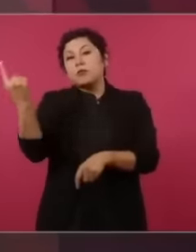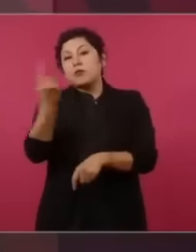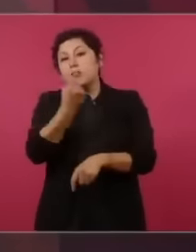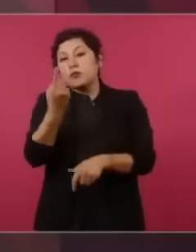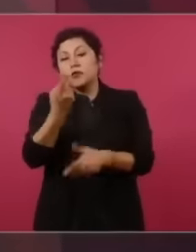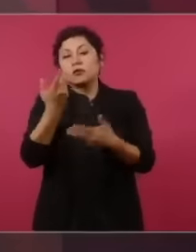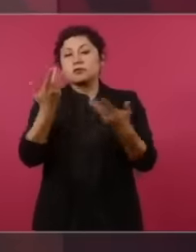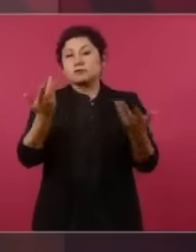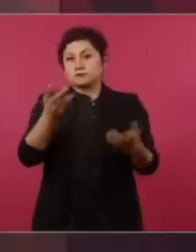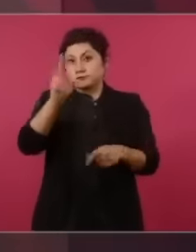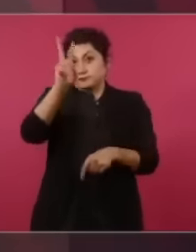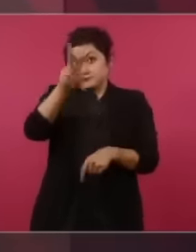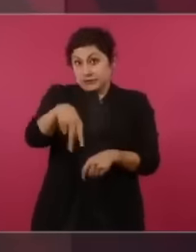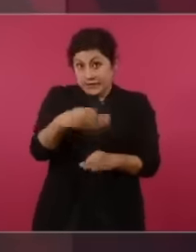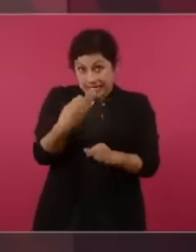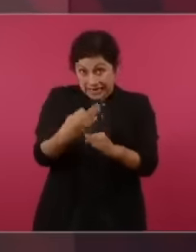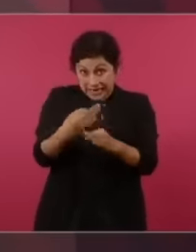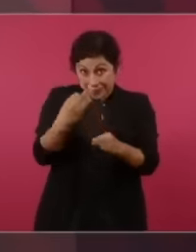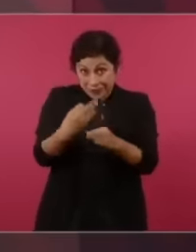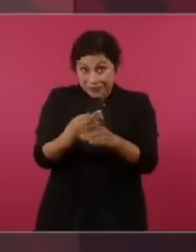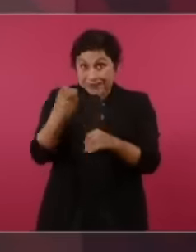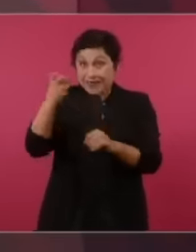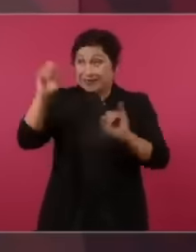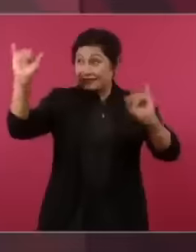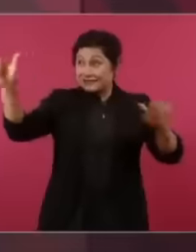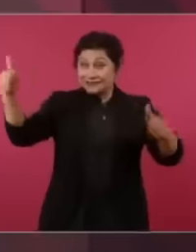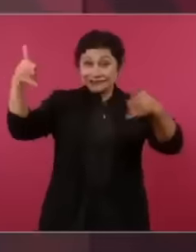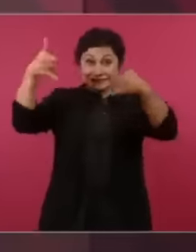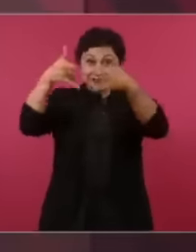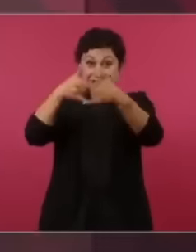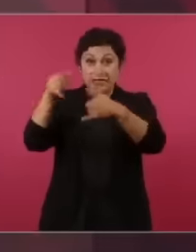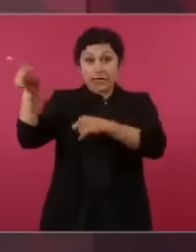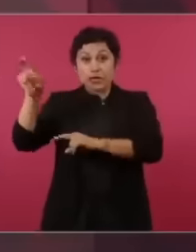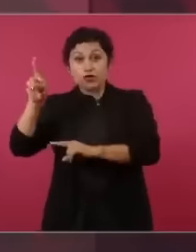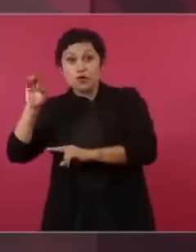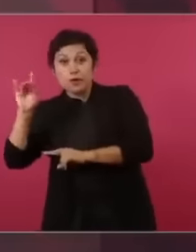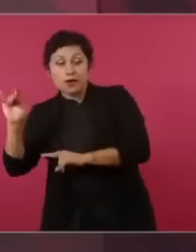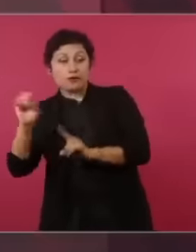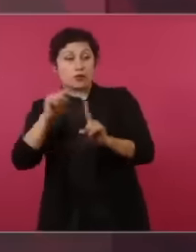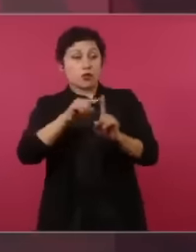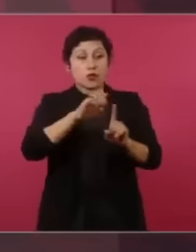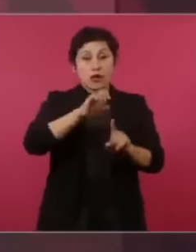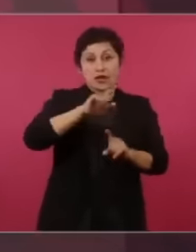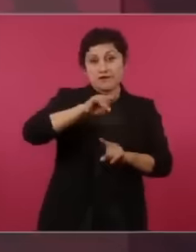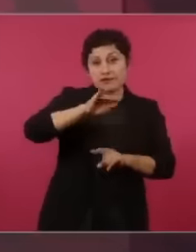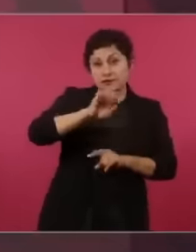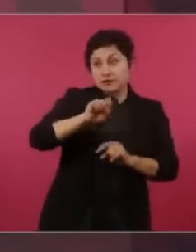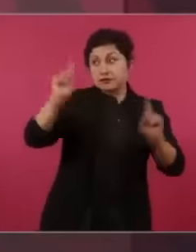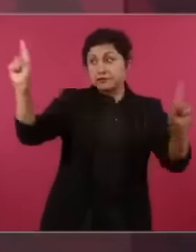of Roberto Hernández and the teacher of the dresser is different and of many businessmen